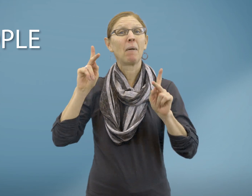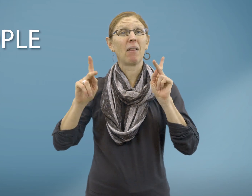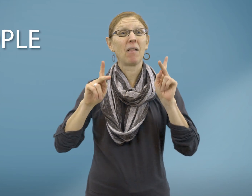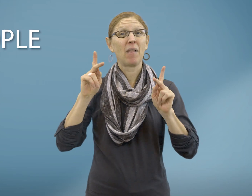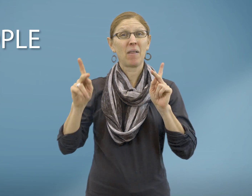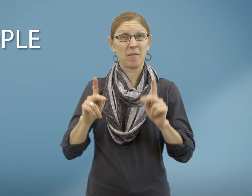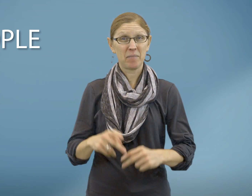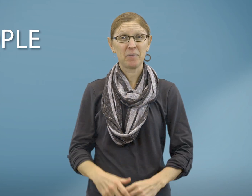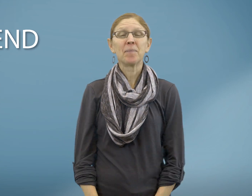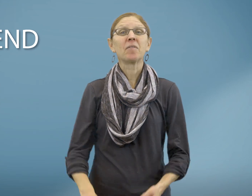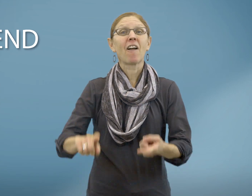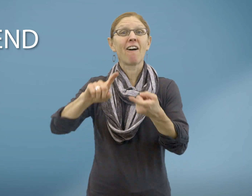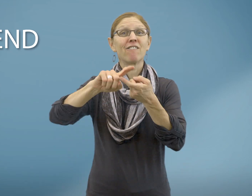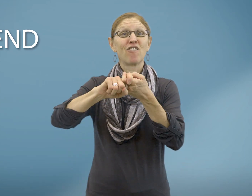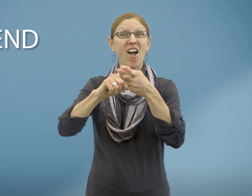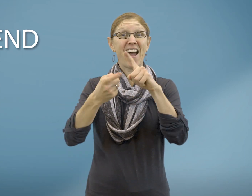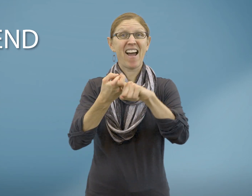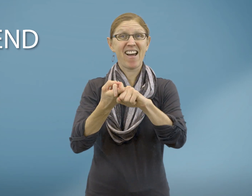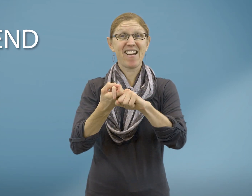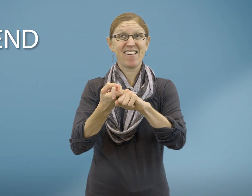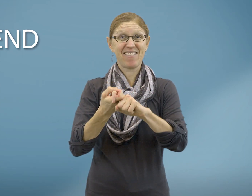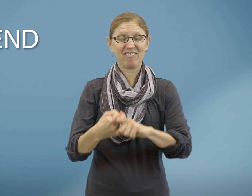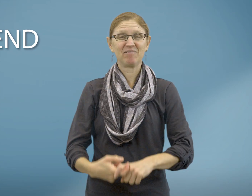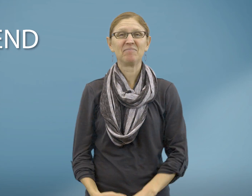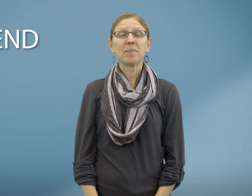People Friend